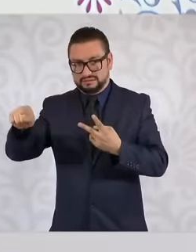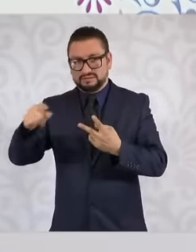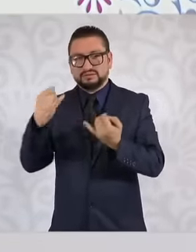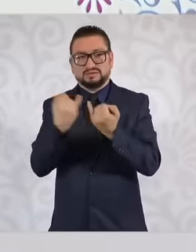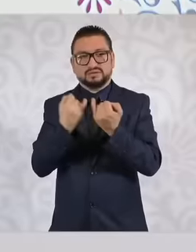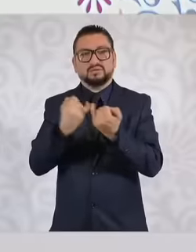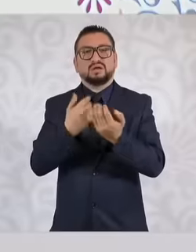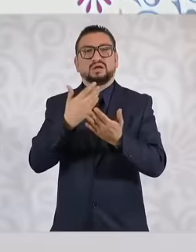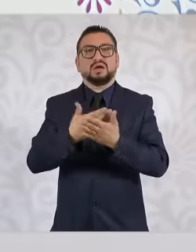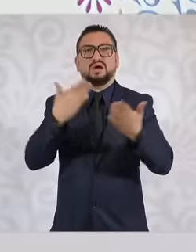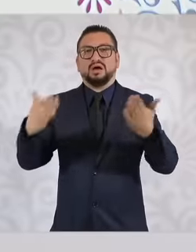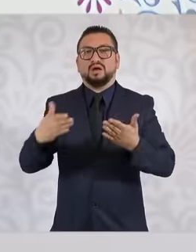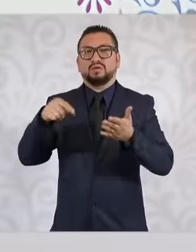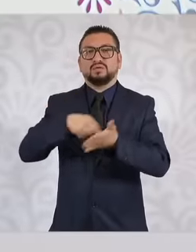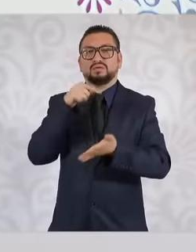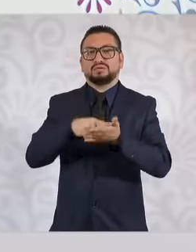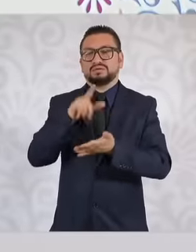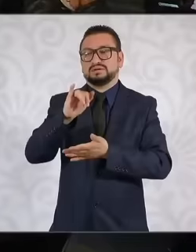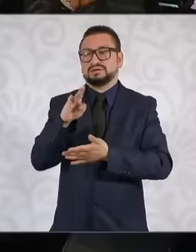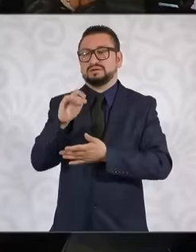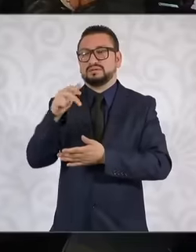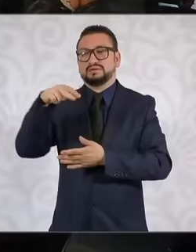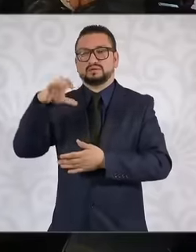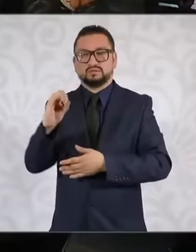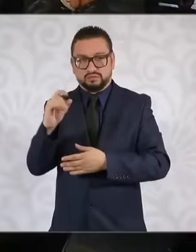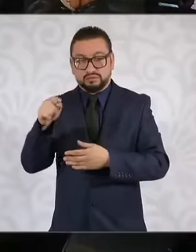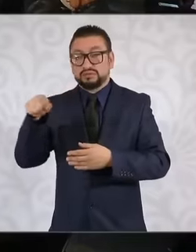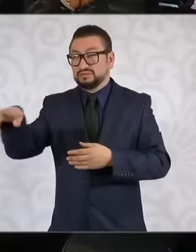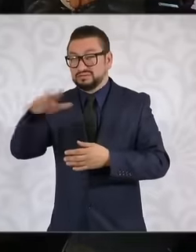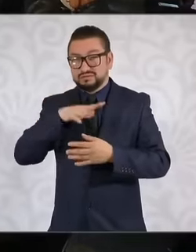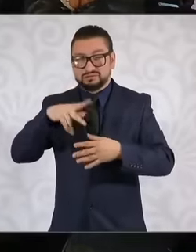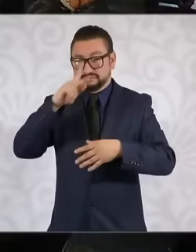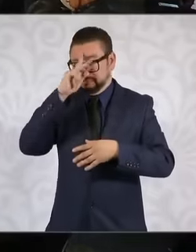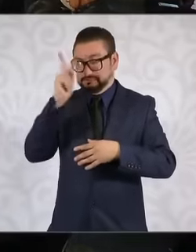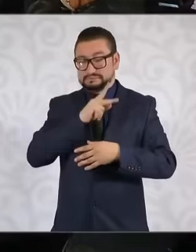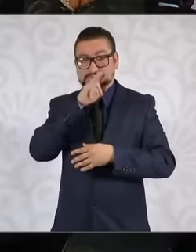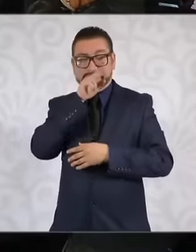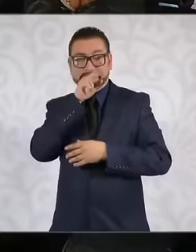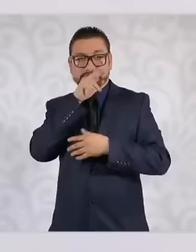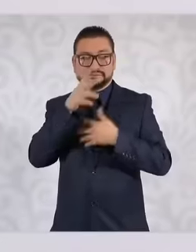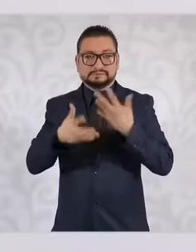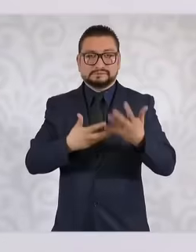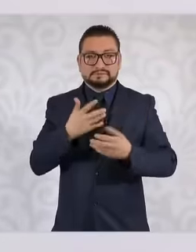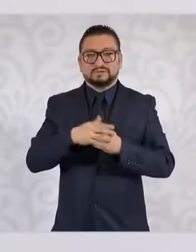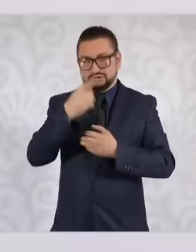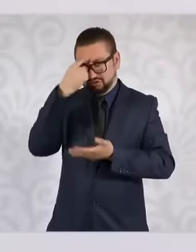happening to Lebanon so there really is an enormous concern and I believe, Madam President,